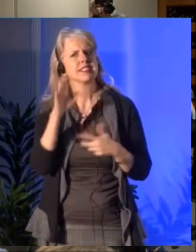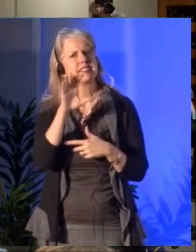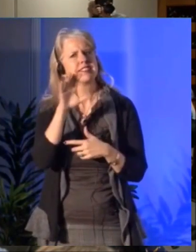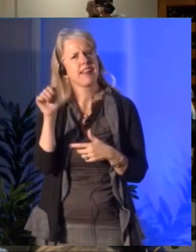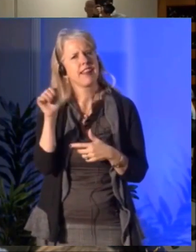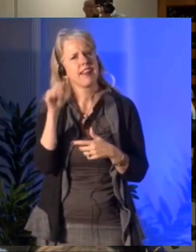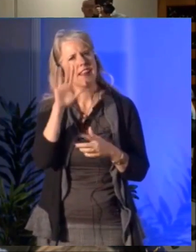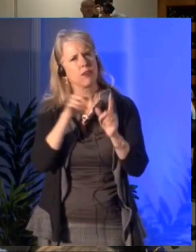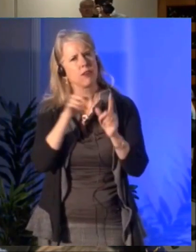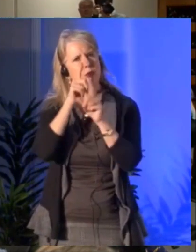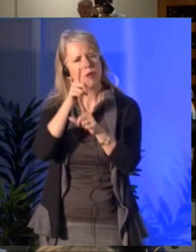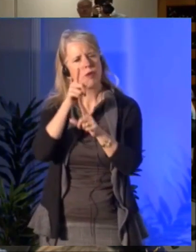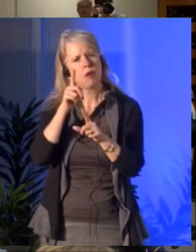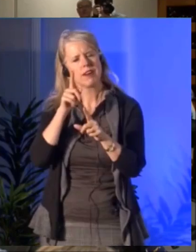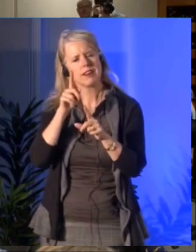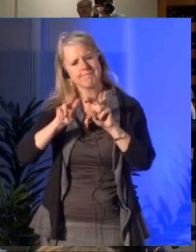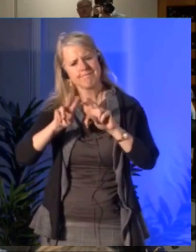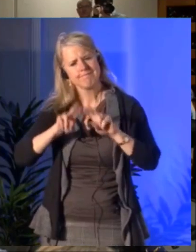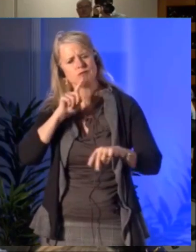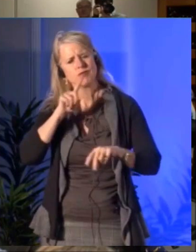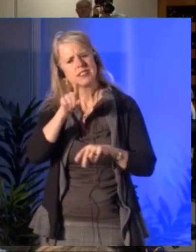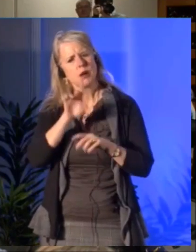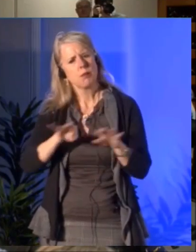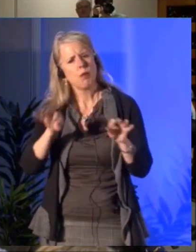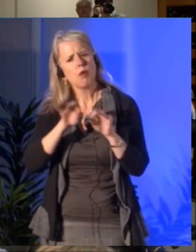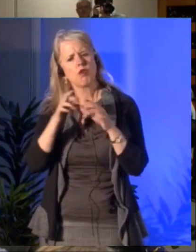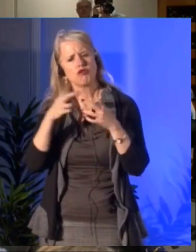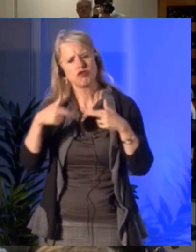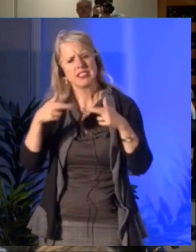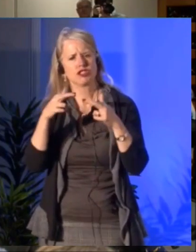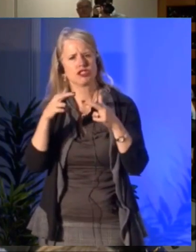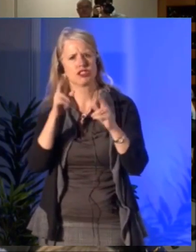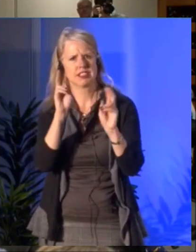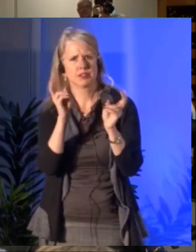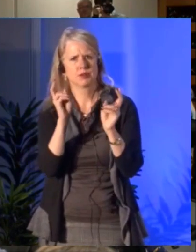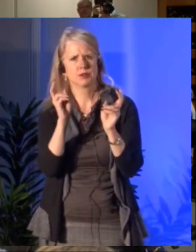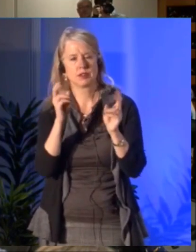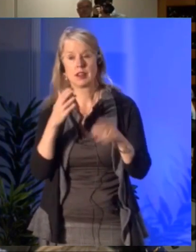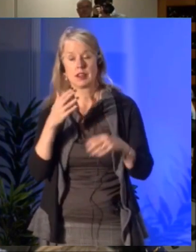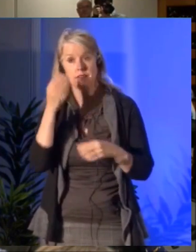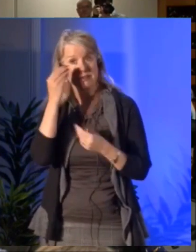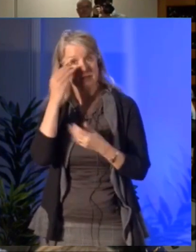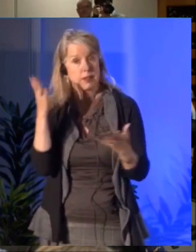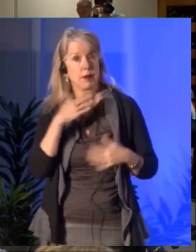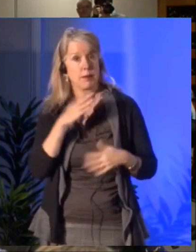to make a living here, so they move to Montreal, Vancouver, Toronto. This is not new.